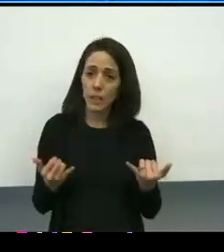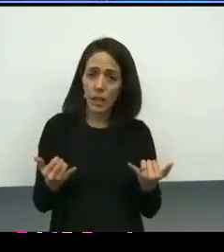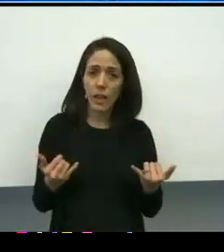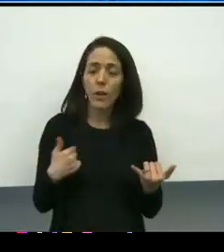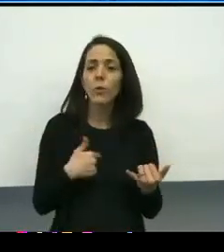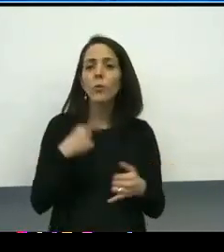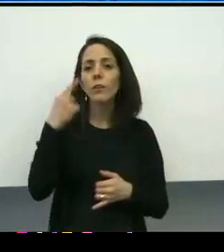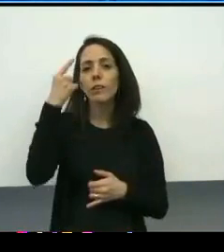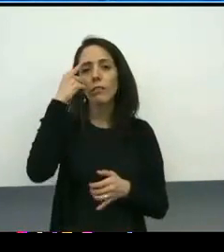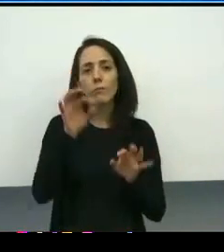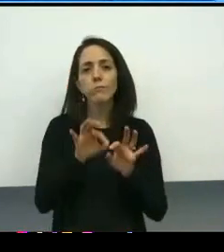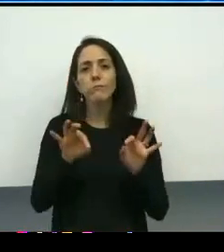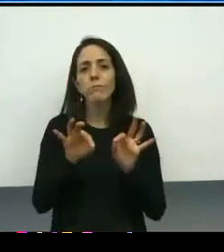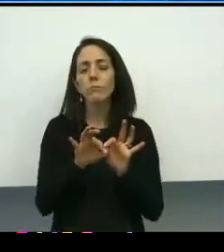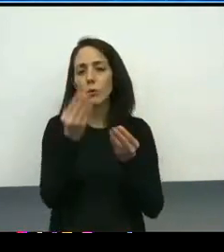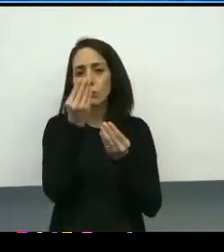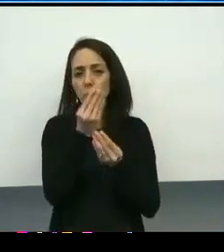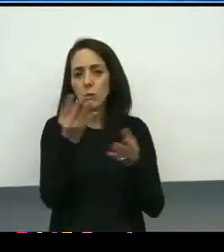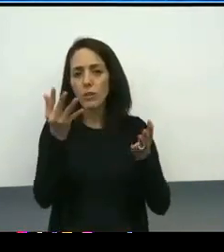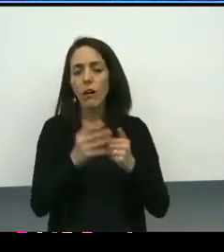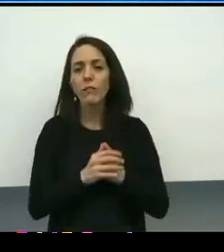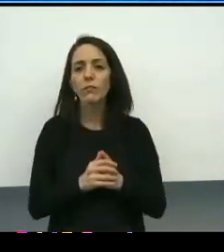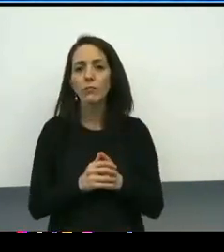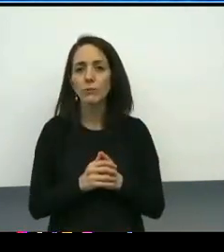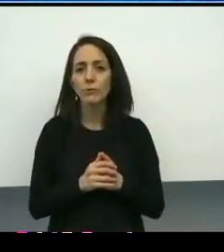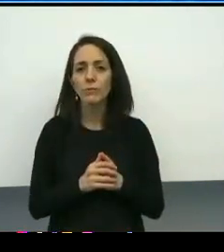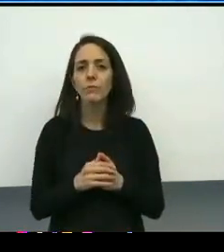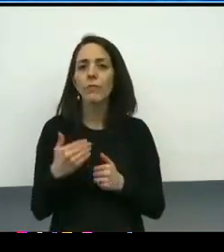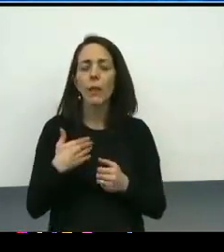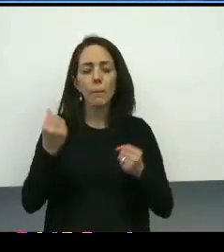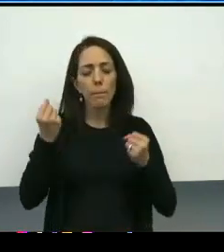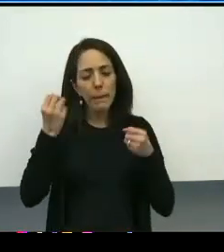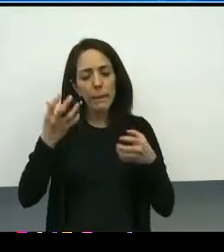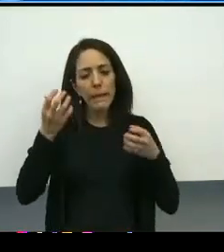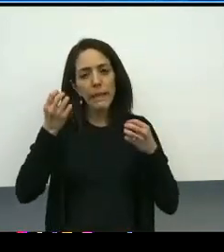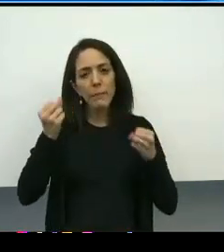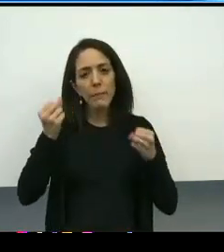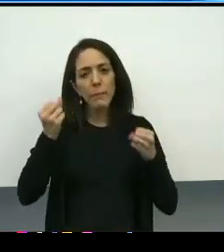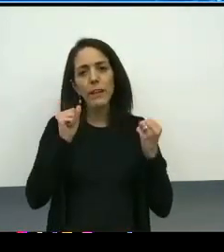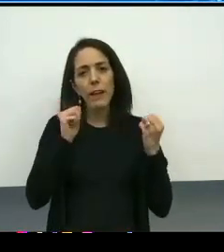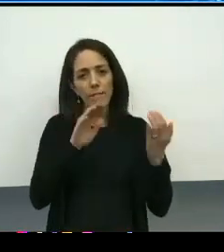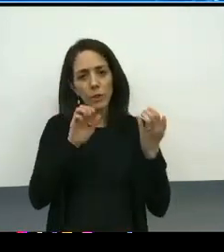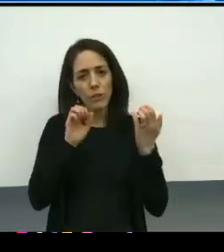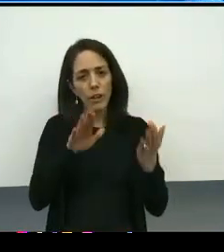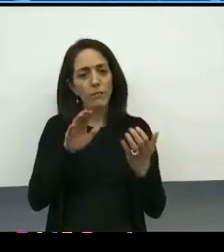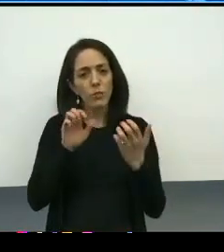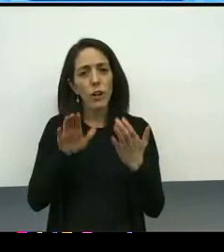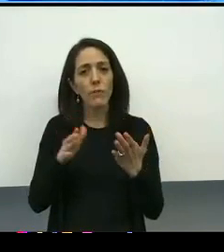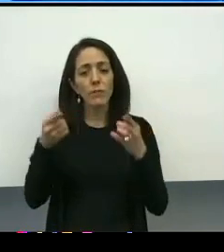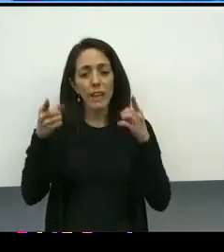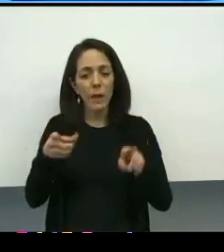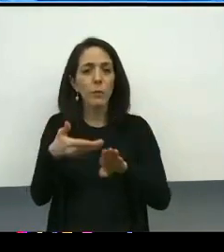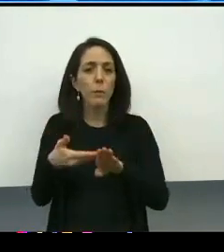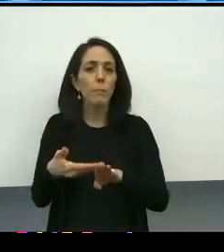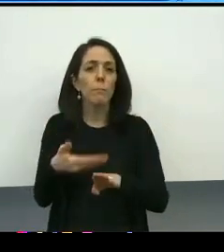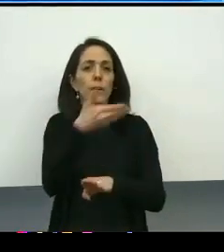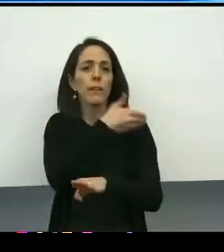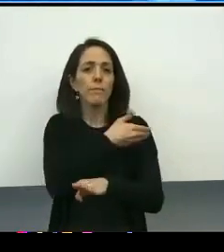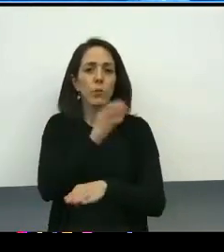in the context of this is that there were a number of efforts that preceded the actual Covington report being done